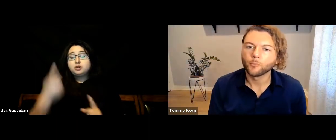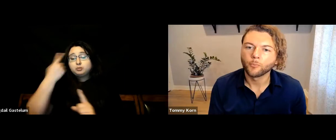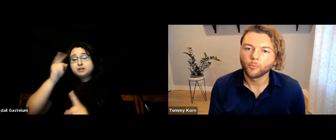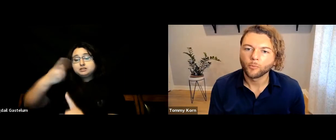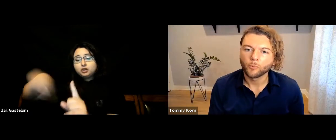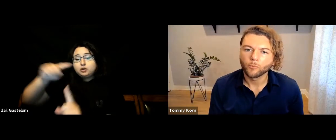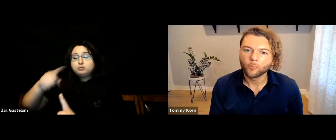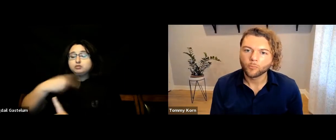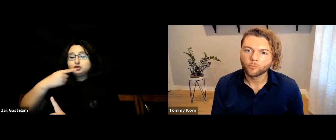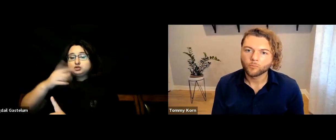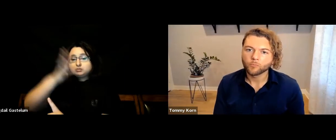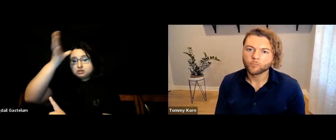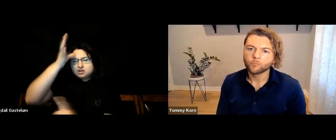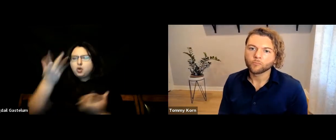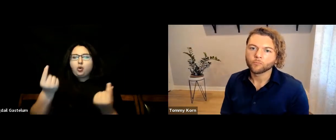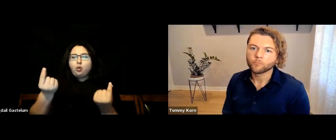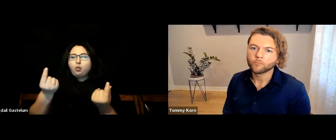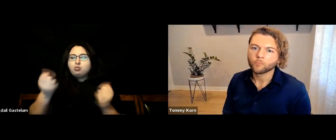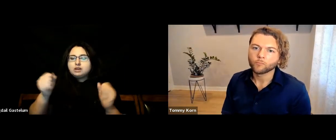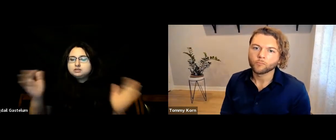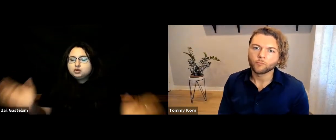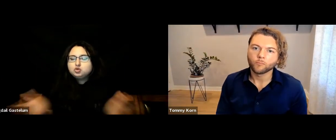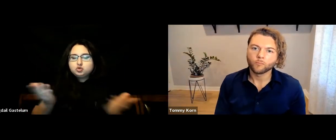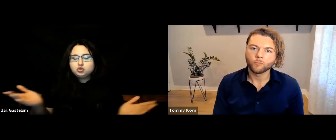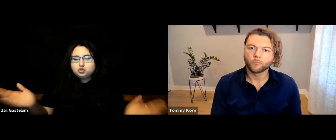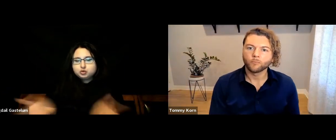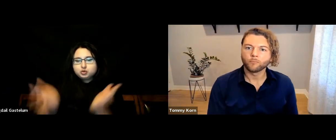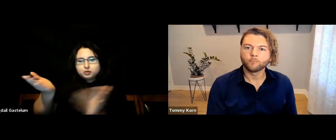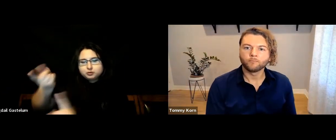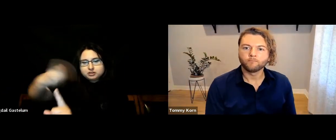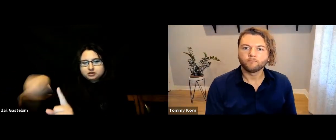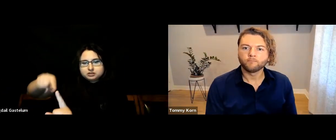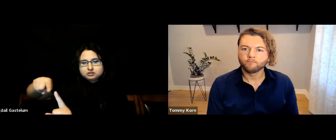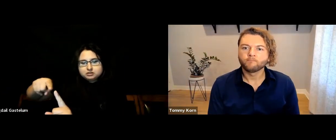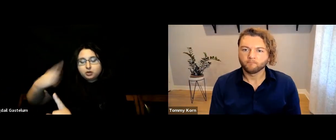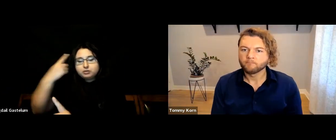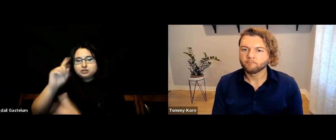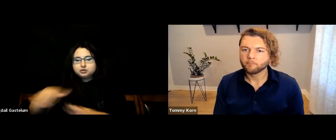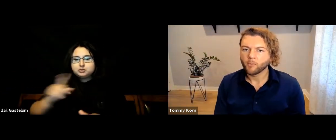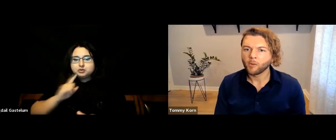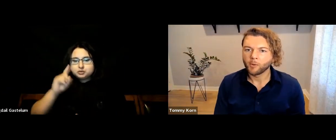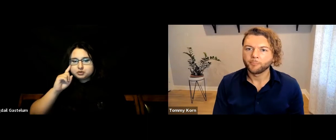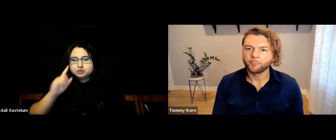[Bigdail] So how do we motivate hearing parents to learn for their Deaf children?